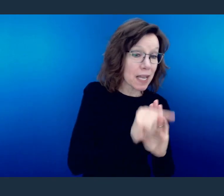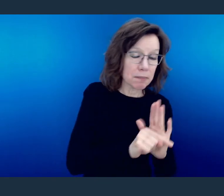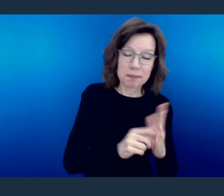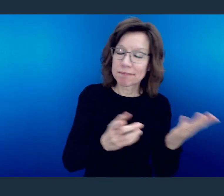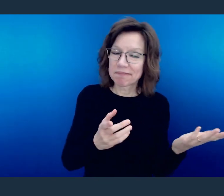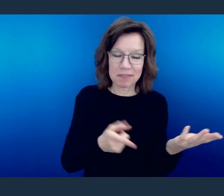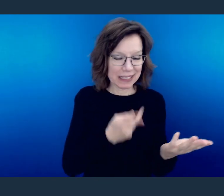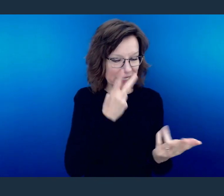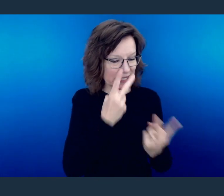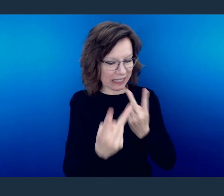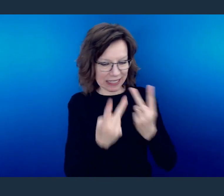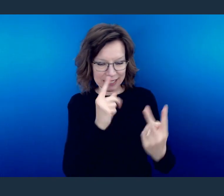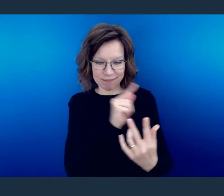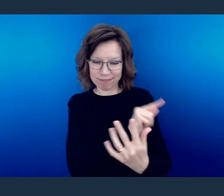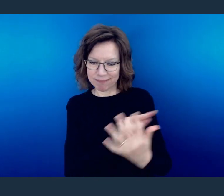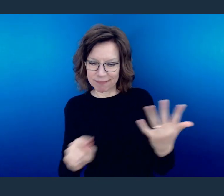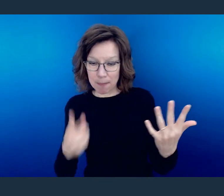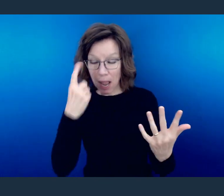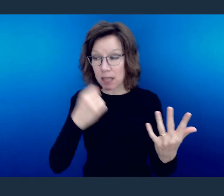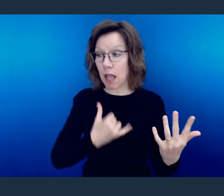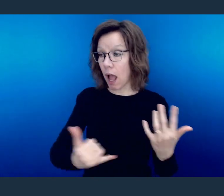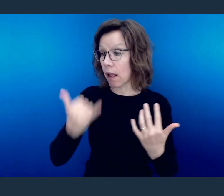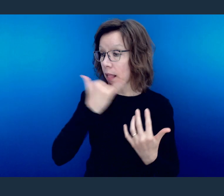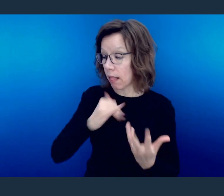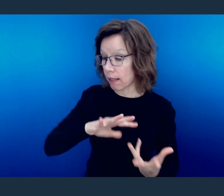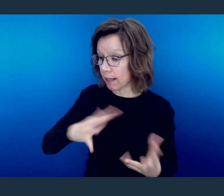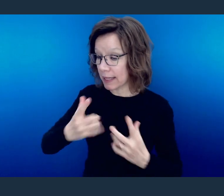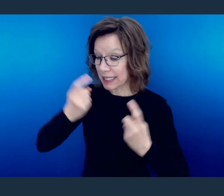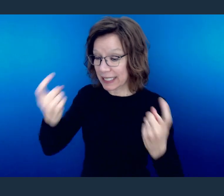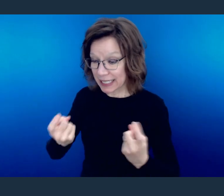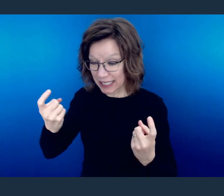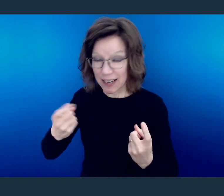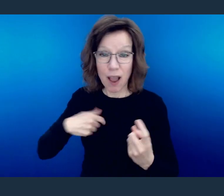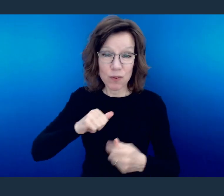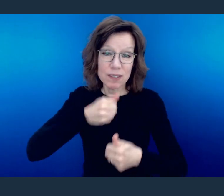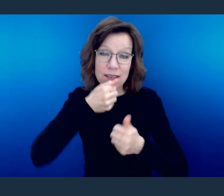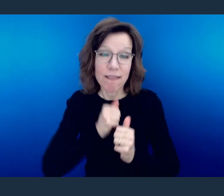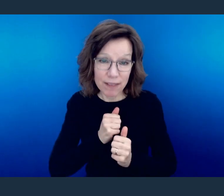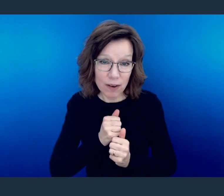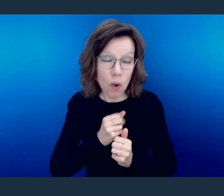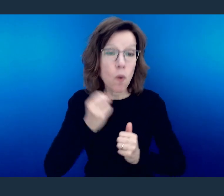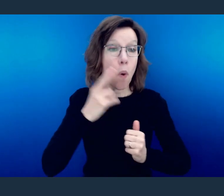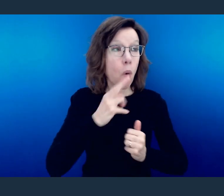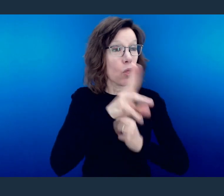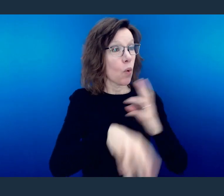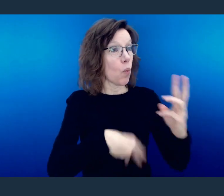constantly see that either by our own doing and sin, or by nature of being opposed to